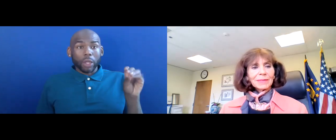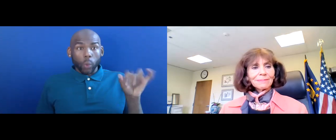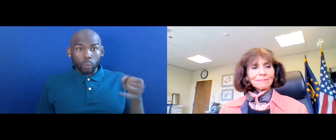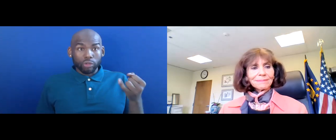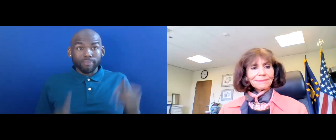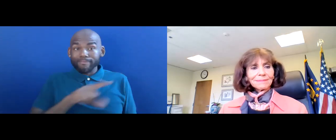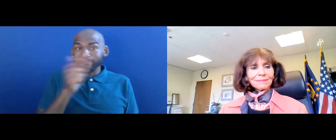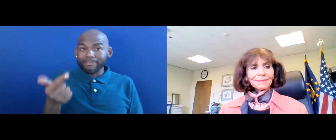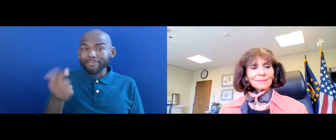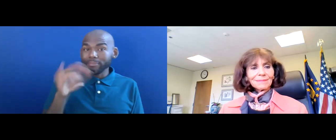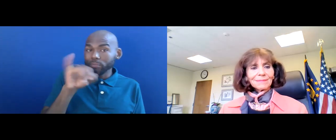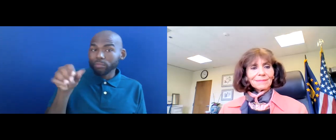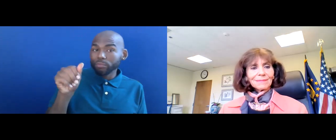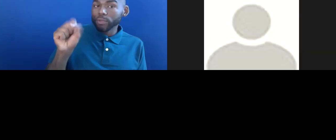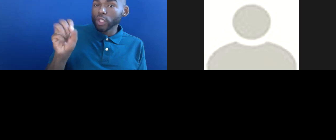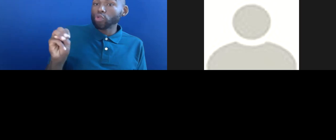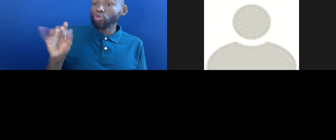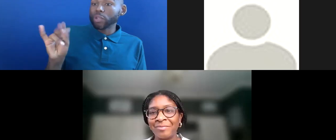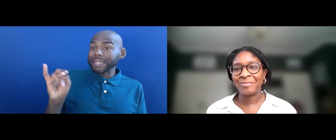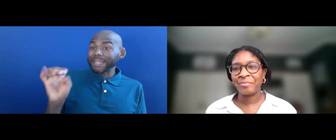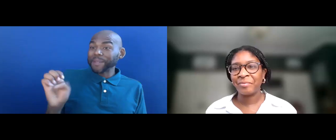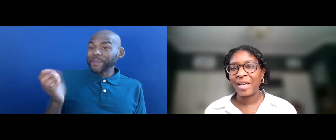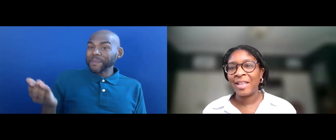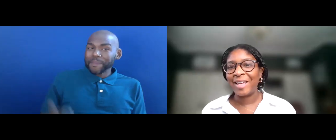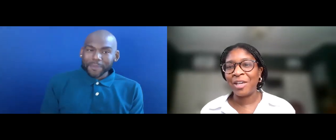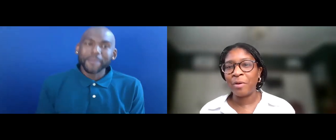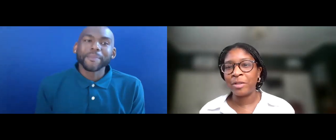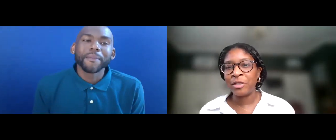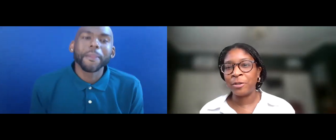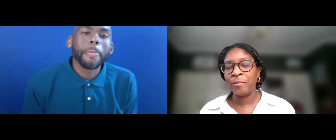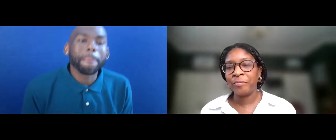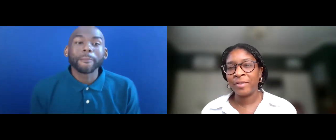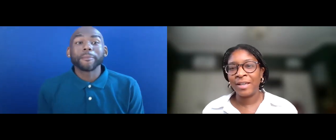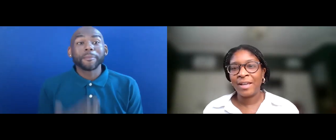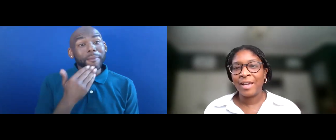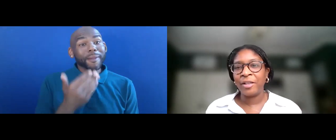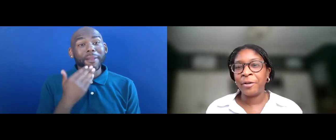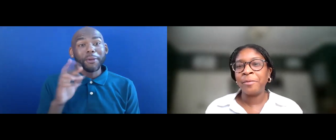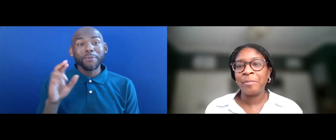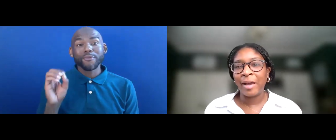Jasmine Bolton: THANK YOU, ROBINSUE. HELLO.